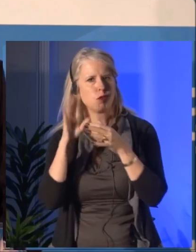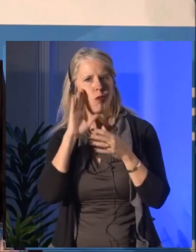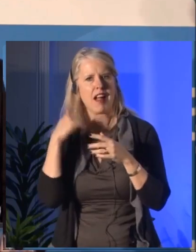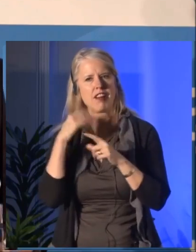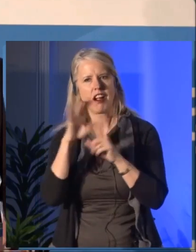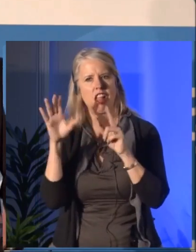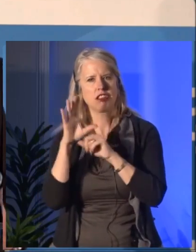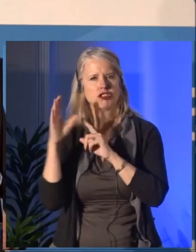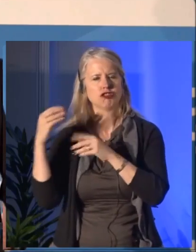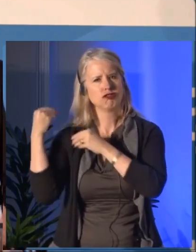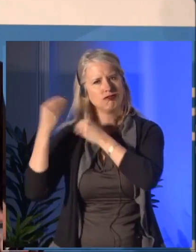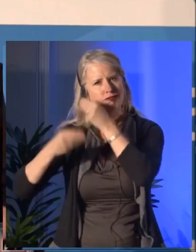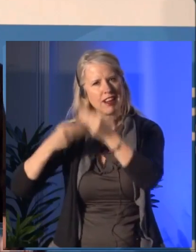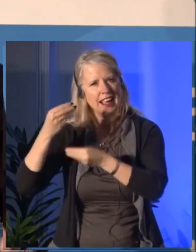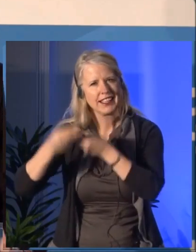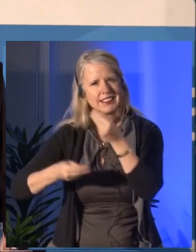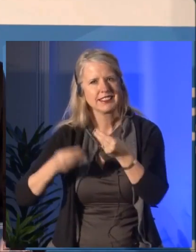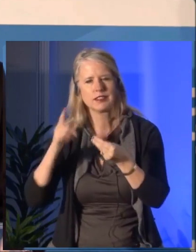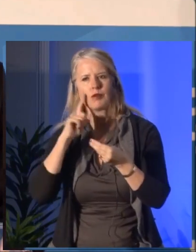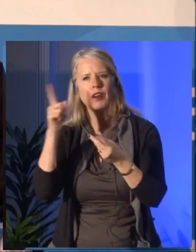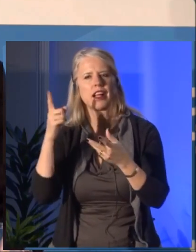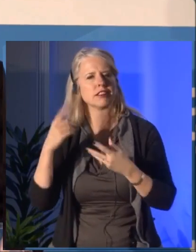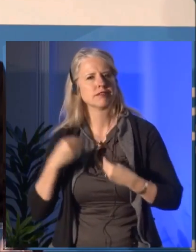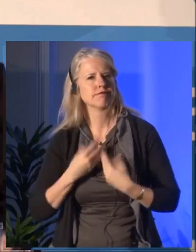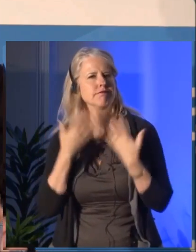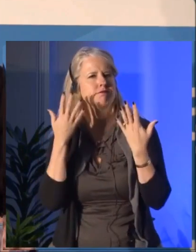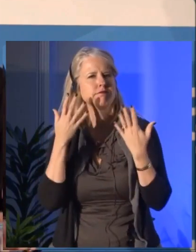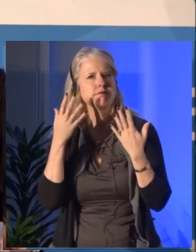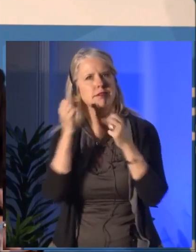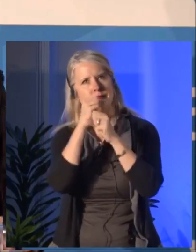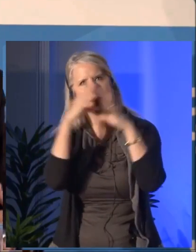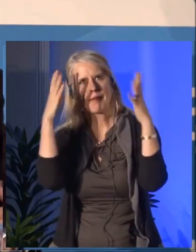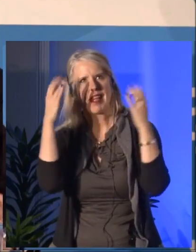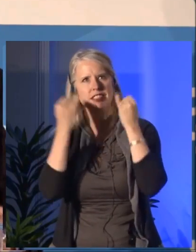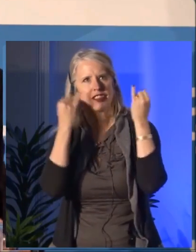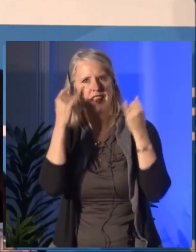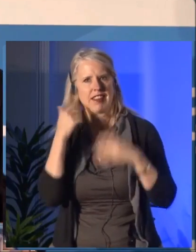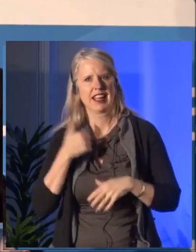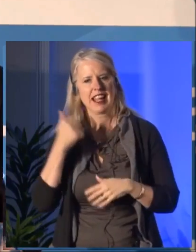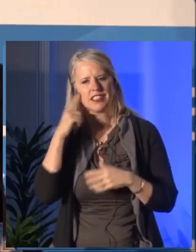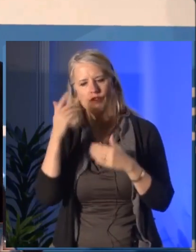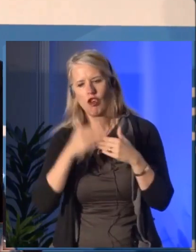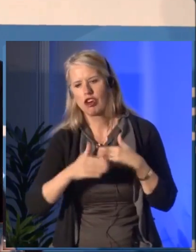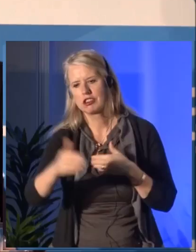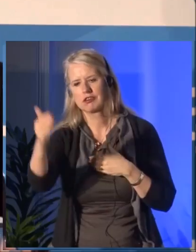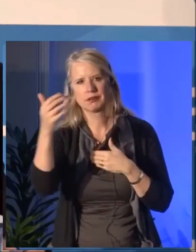We were born in 1957, that's just a few years before